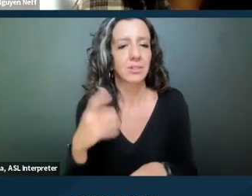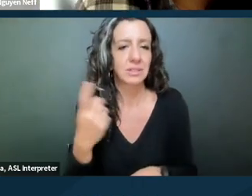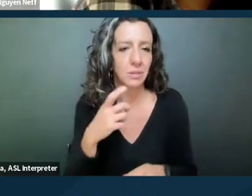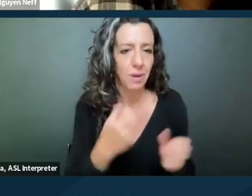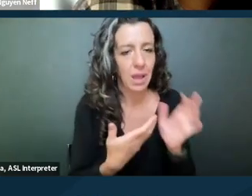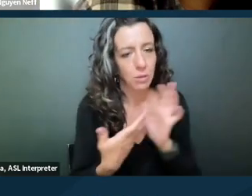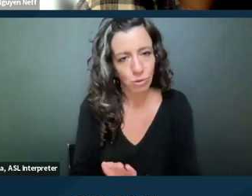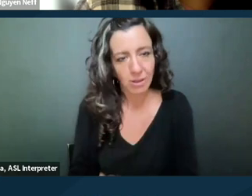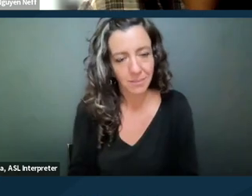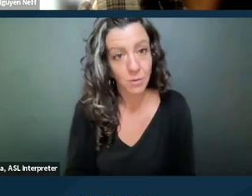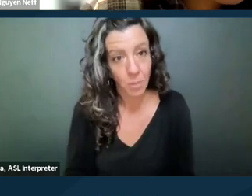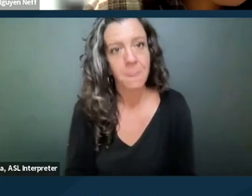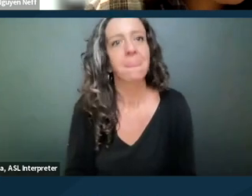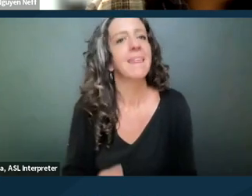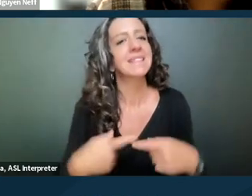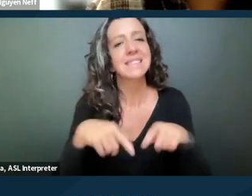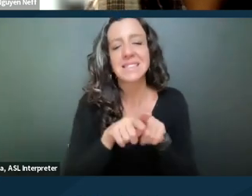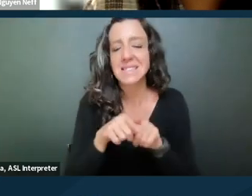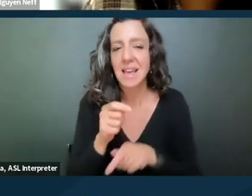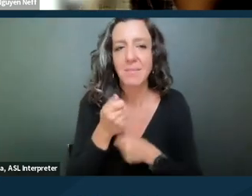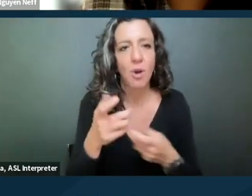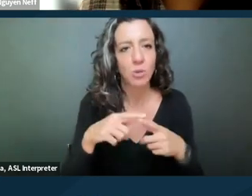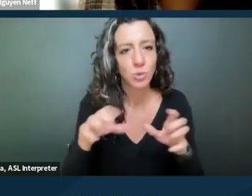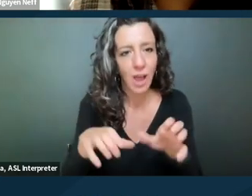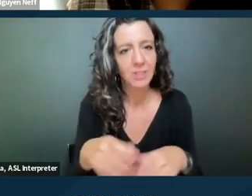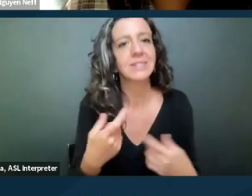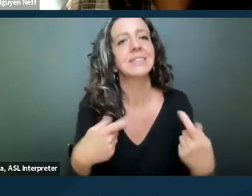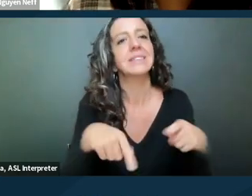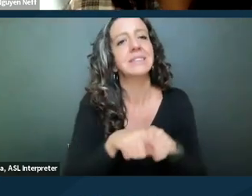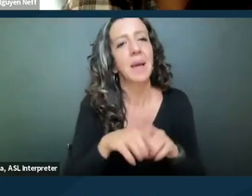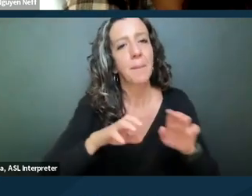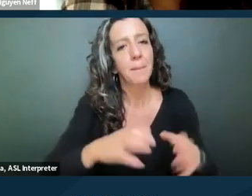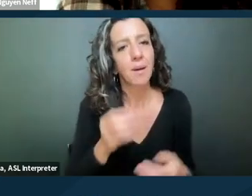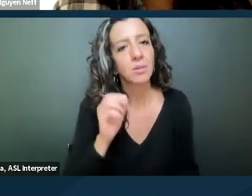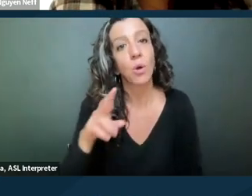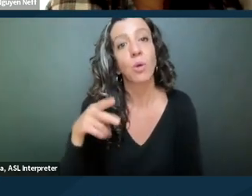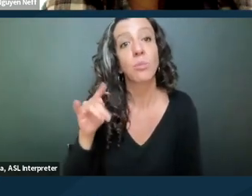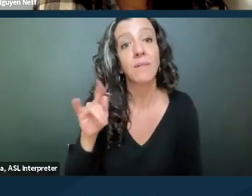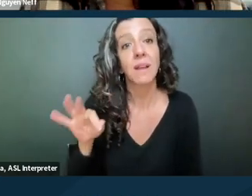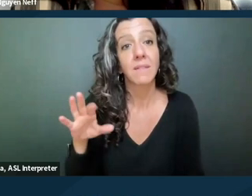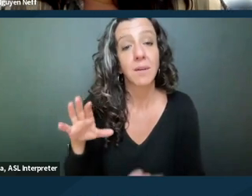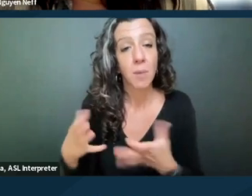So it's the same cause of action, same parties, a privy of parties, a final judgment on the merits.